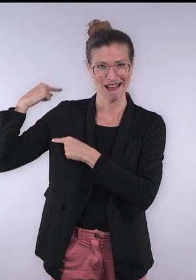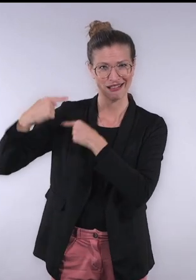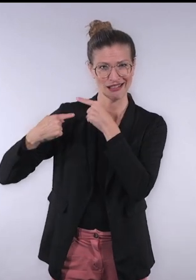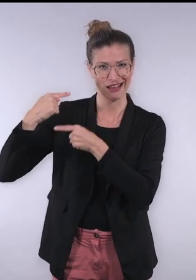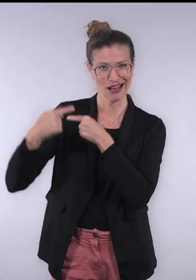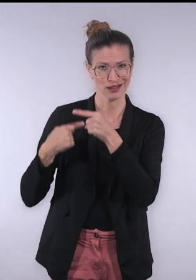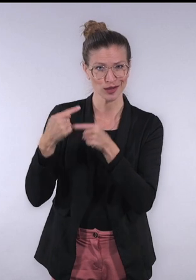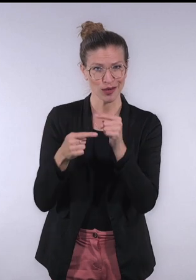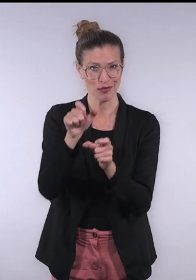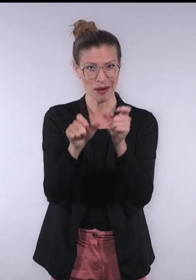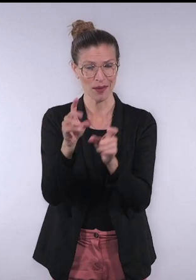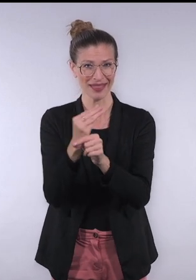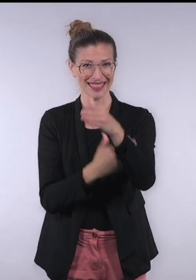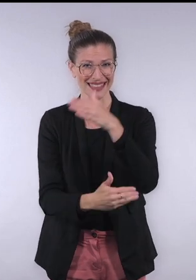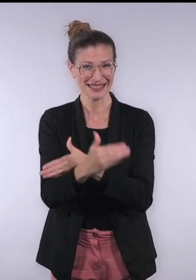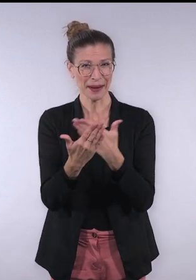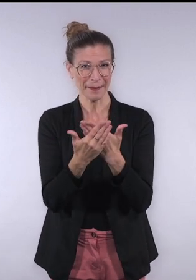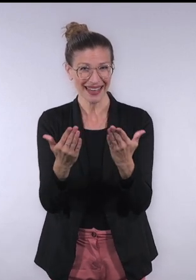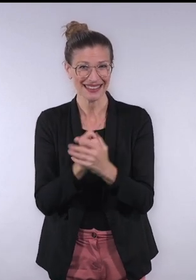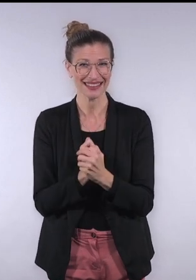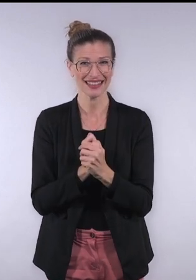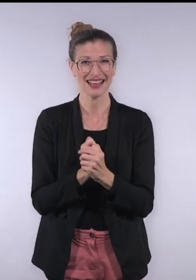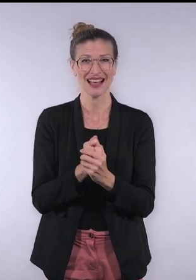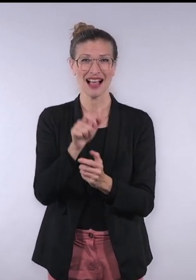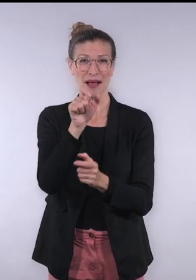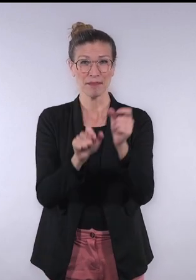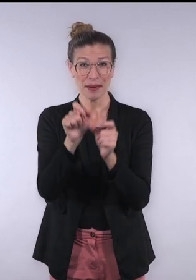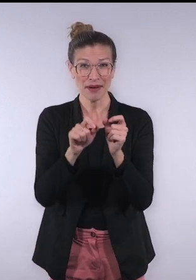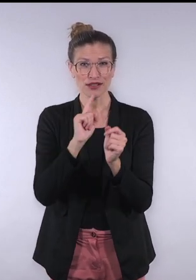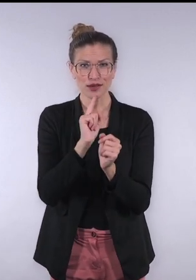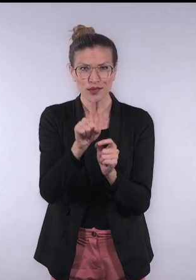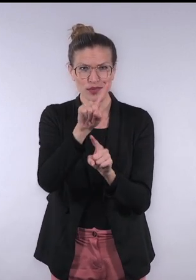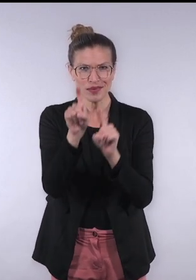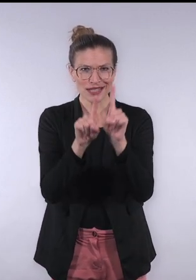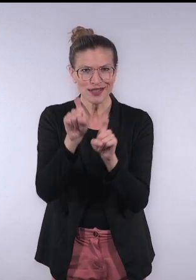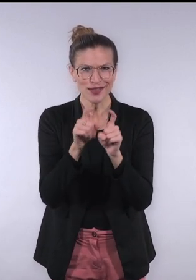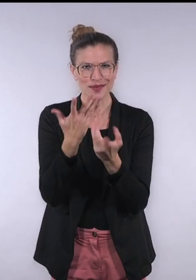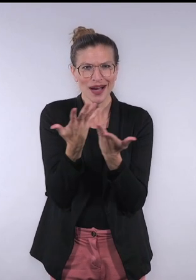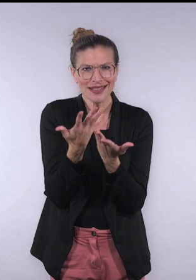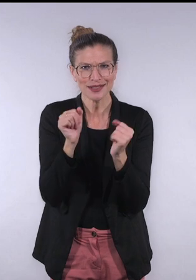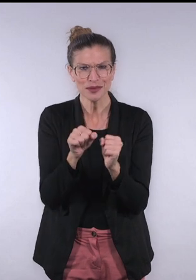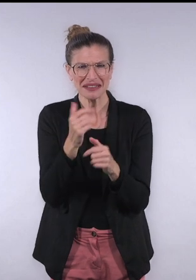AI to generate images of people with disabilities. And it really poses the question as you look at them: